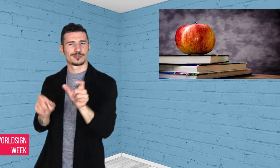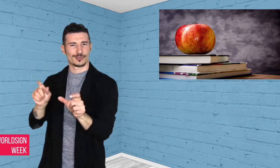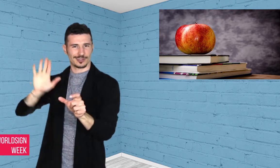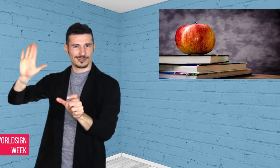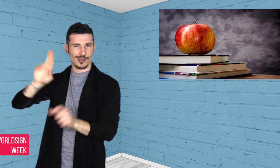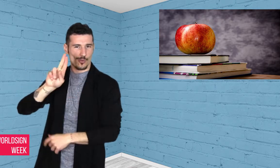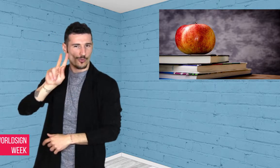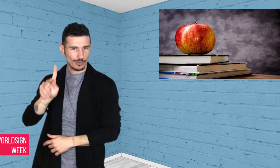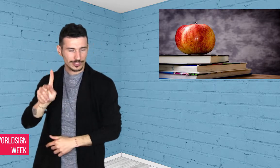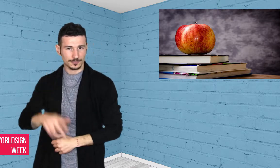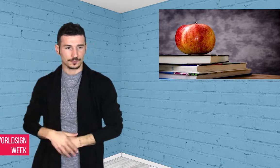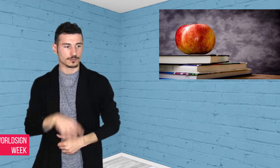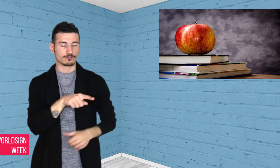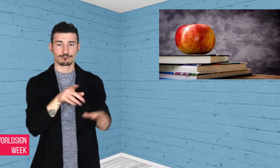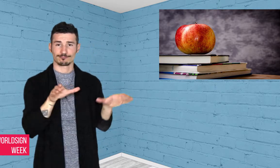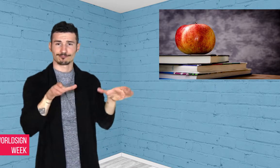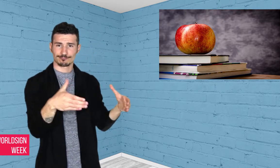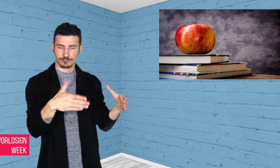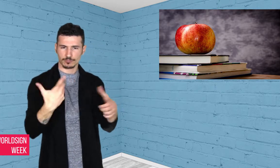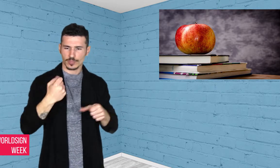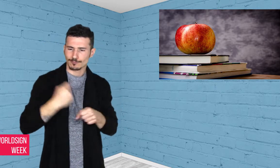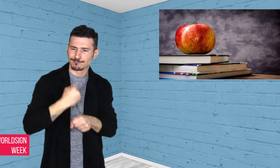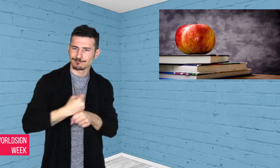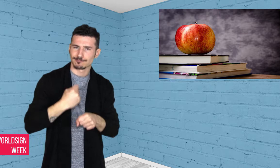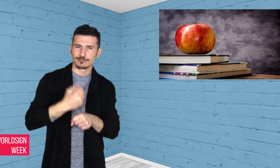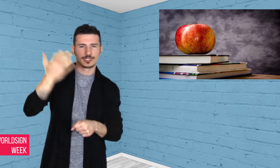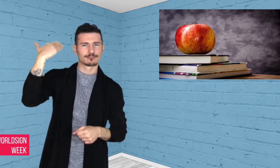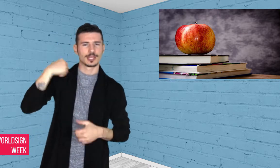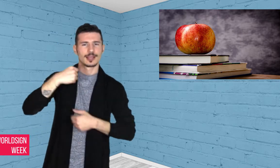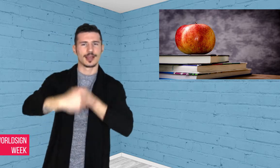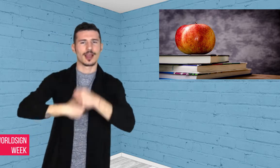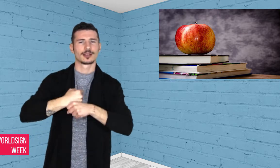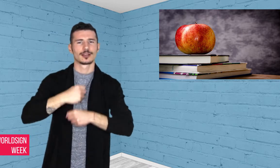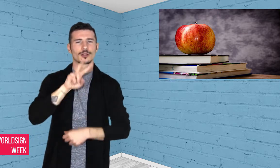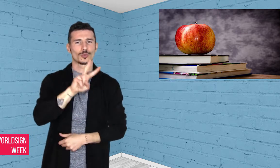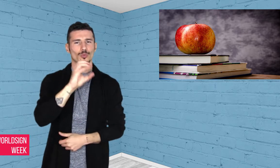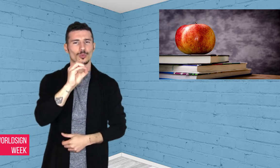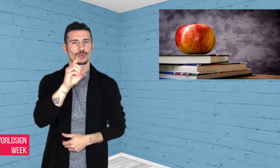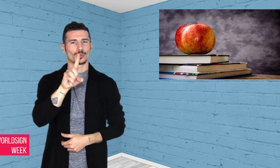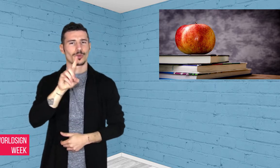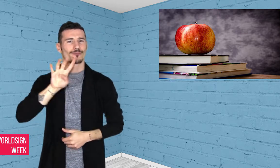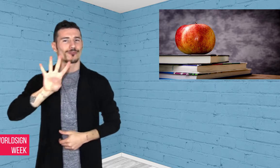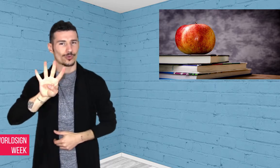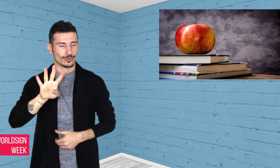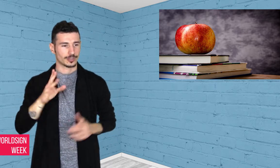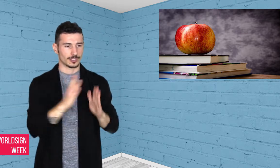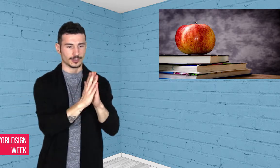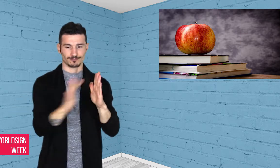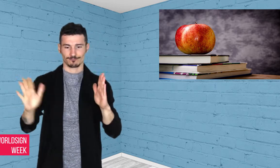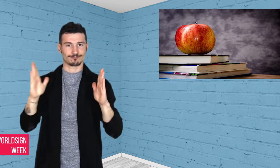people in United Kingdom who pushed